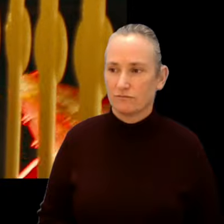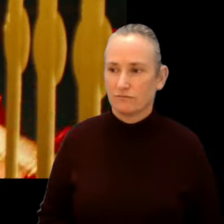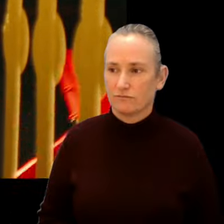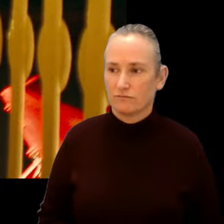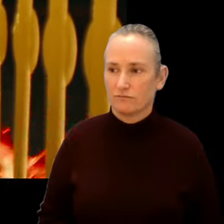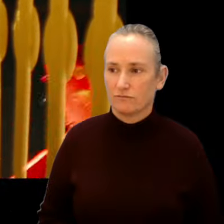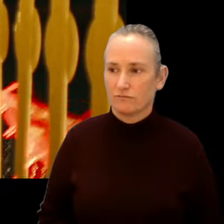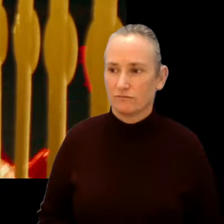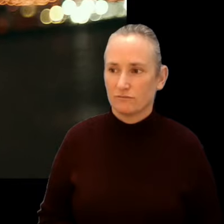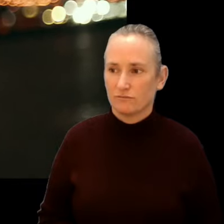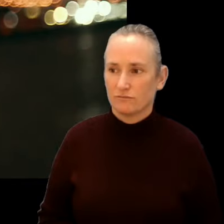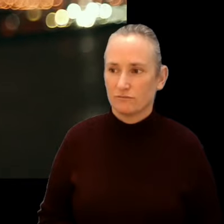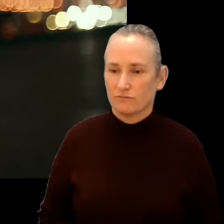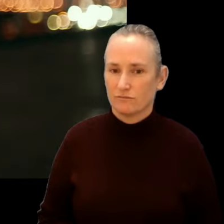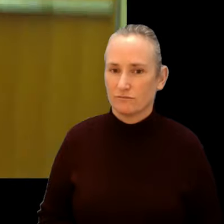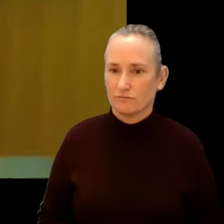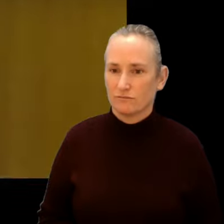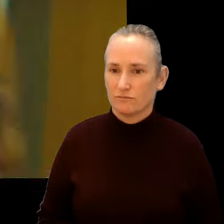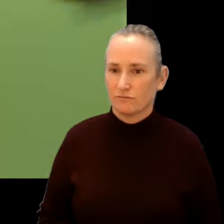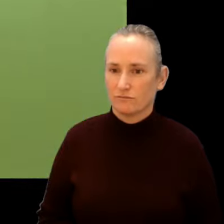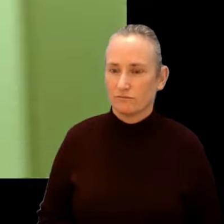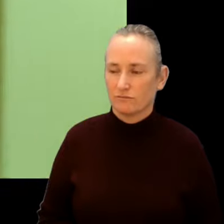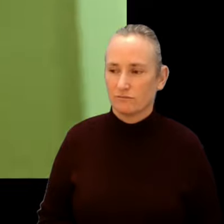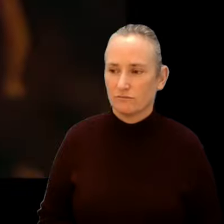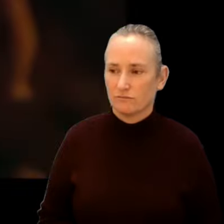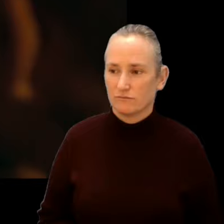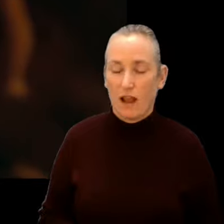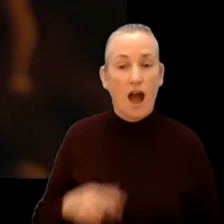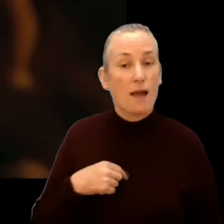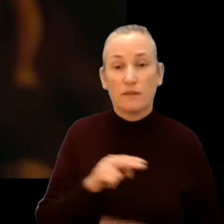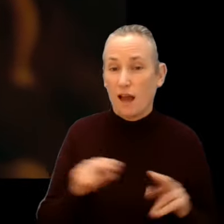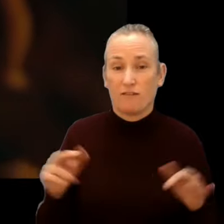You know I'd go to the moon with you, right? Keep up! I ain't scared.